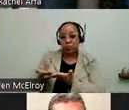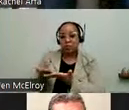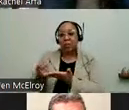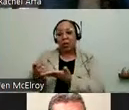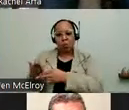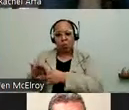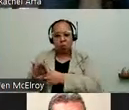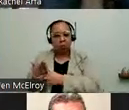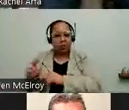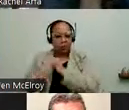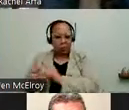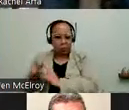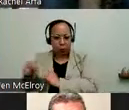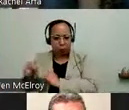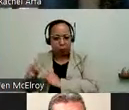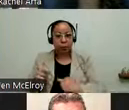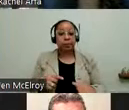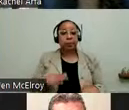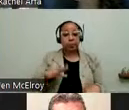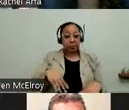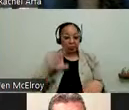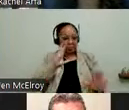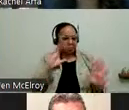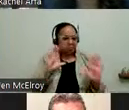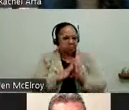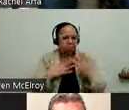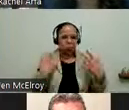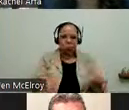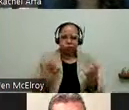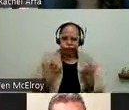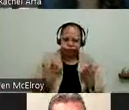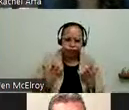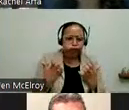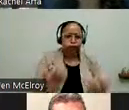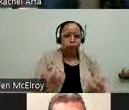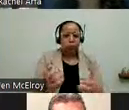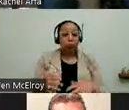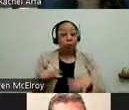is the full house that we had, including a whole group of students